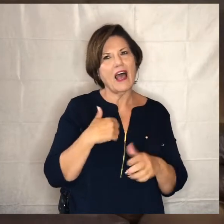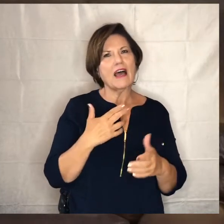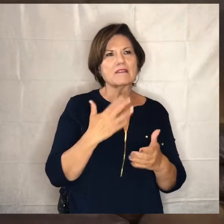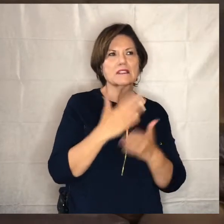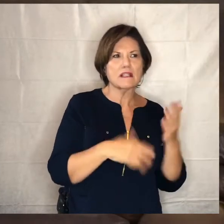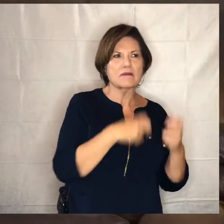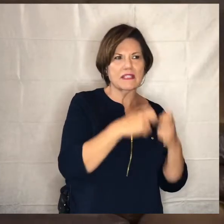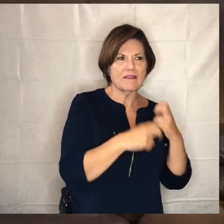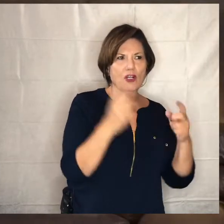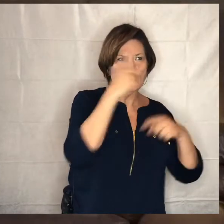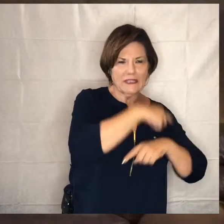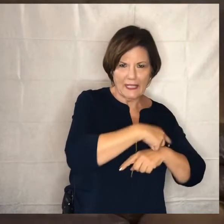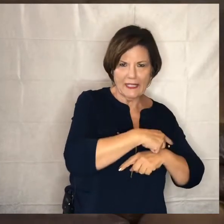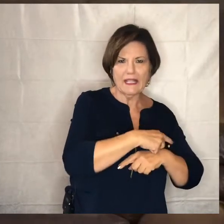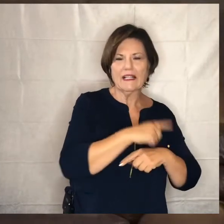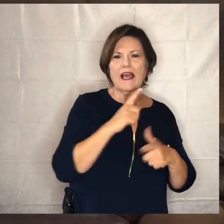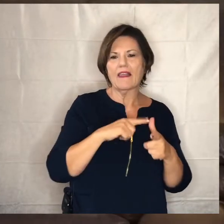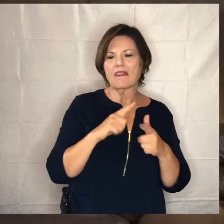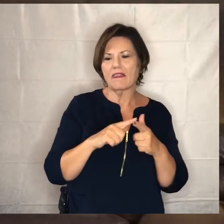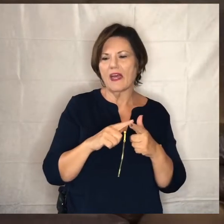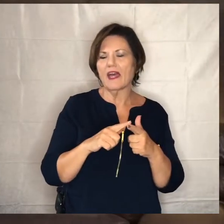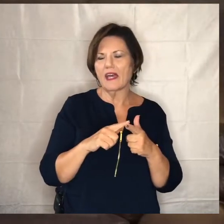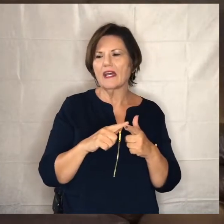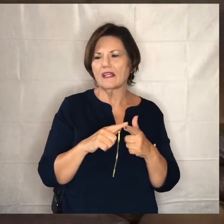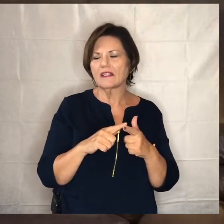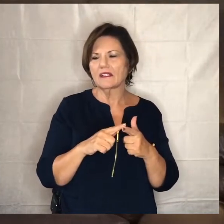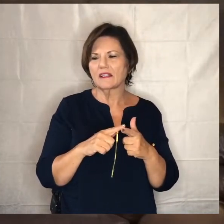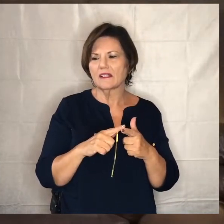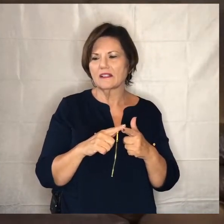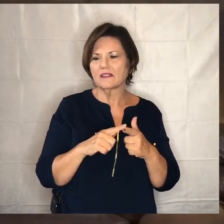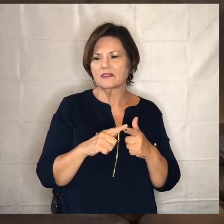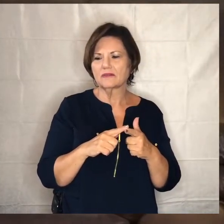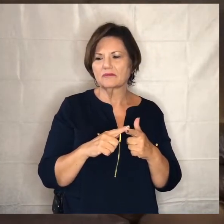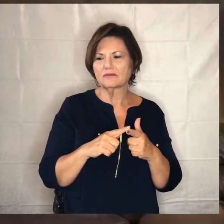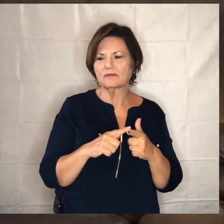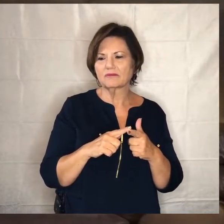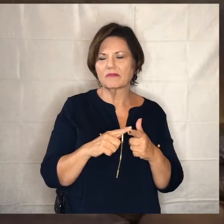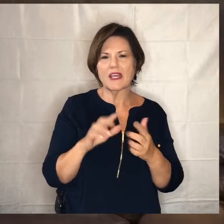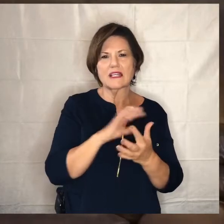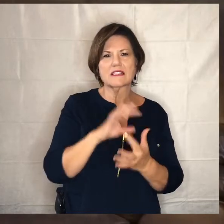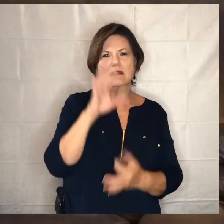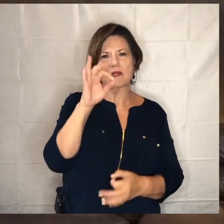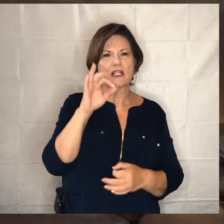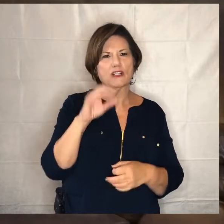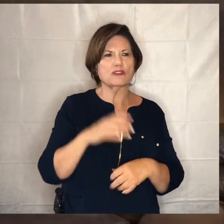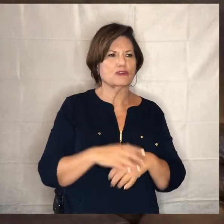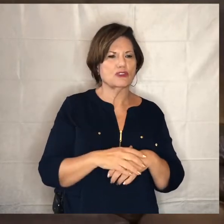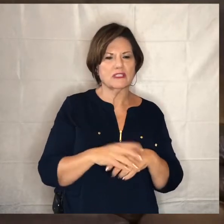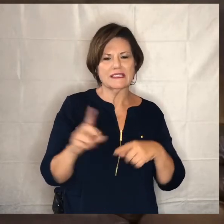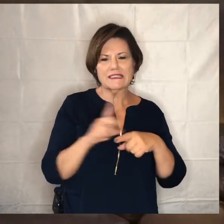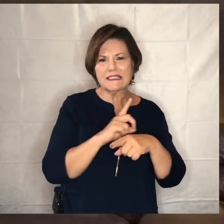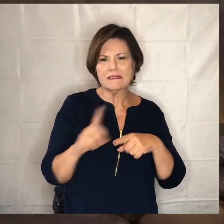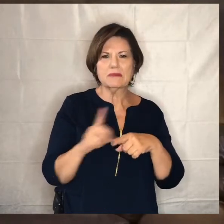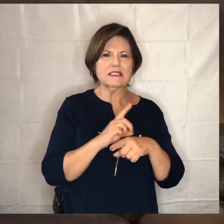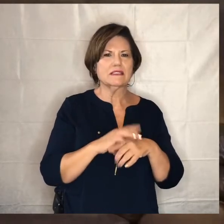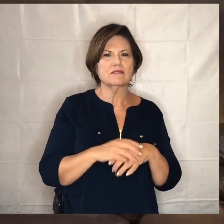and uh and that's when i found that the uh what are they calling the spiritual disciplines or the means of grace so